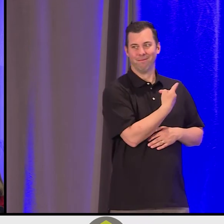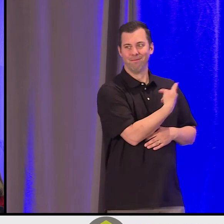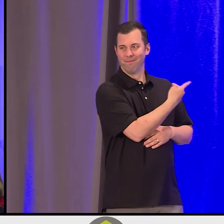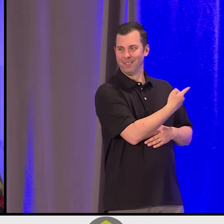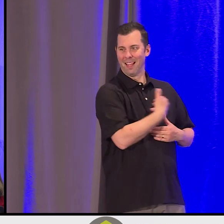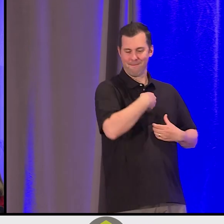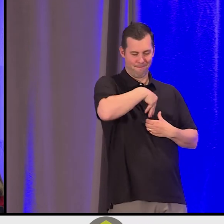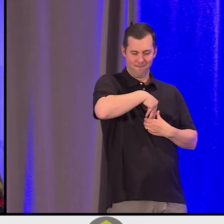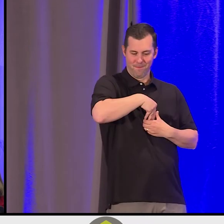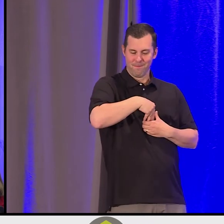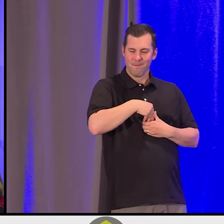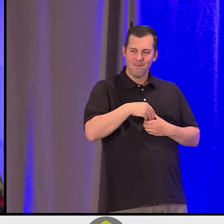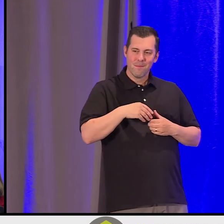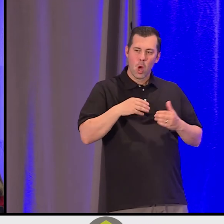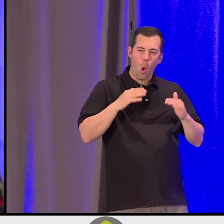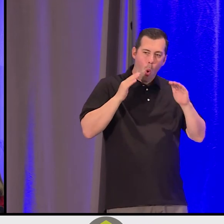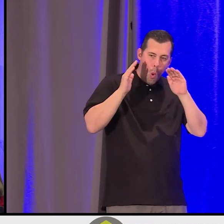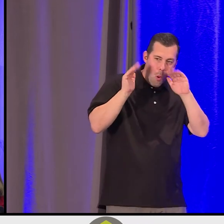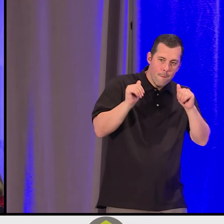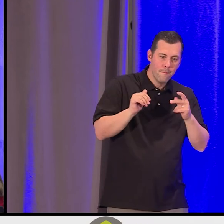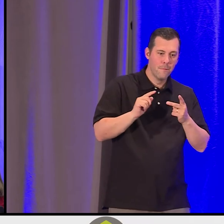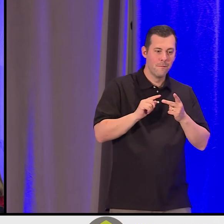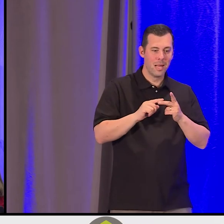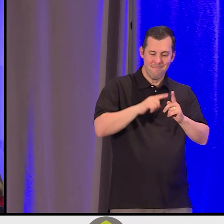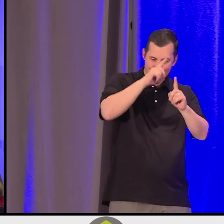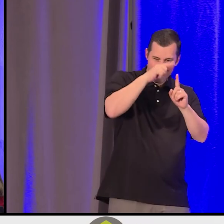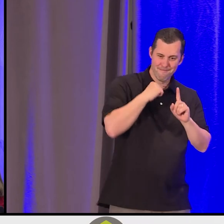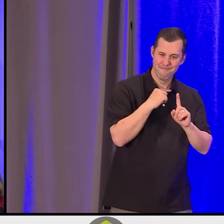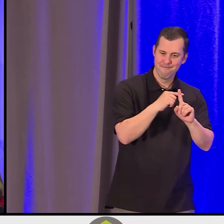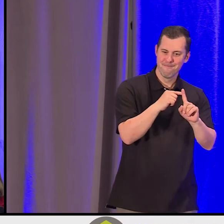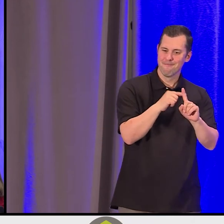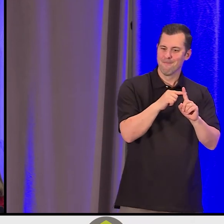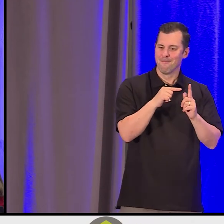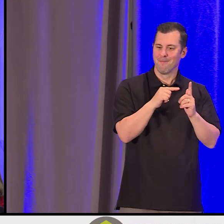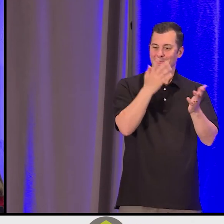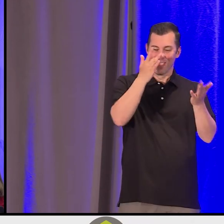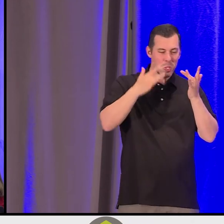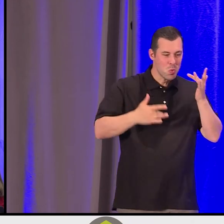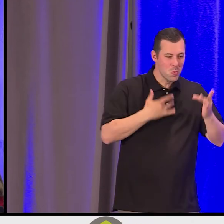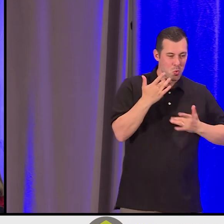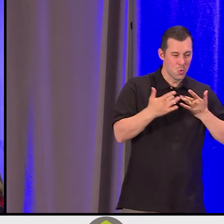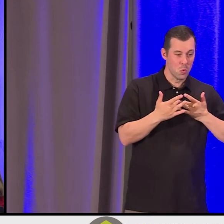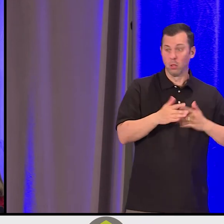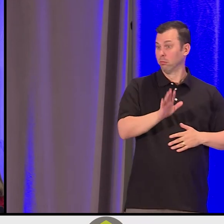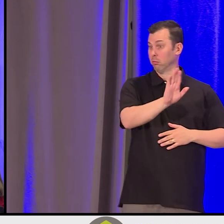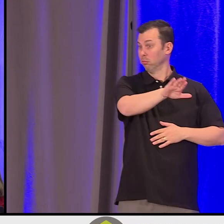Of optimism, of excitement. And I still see my granny, my late